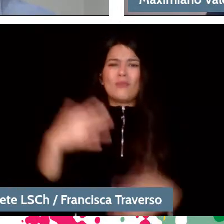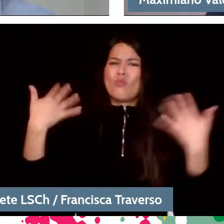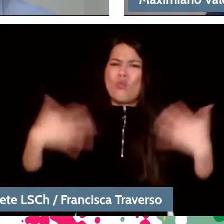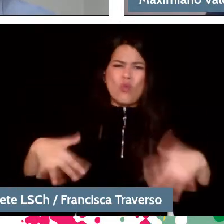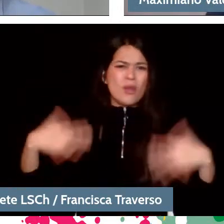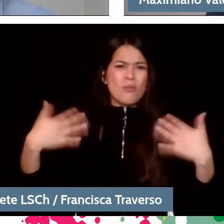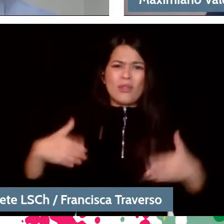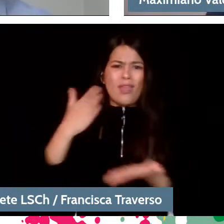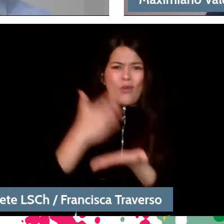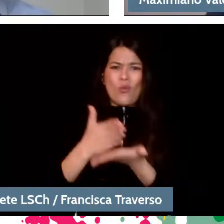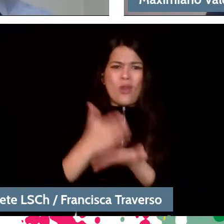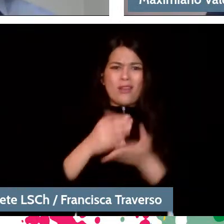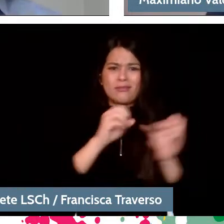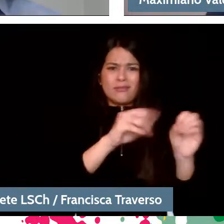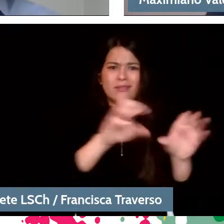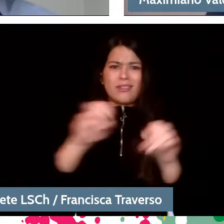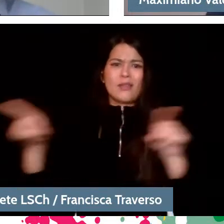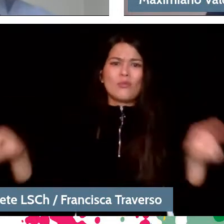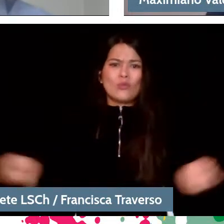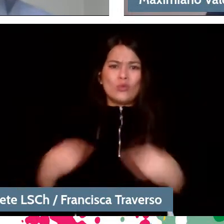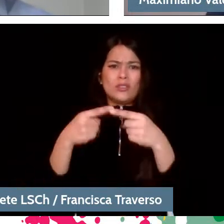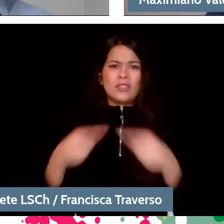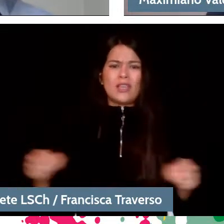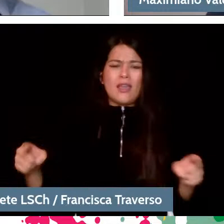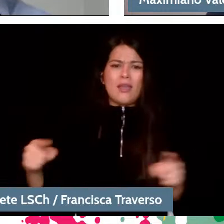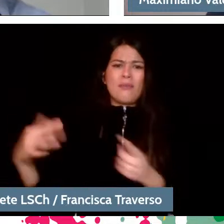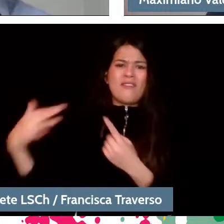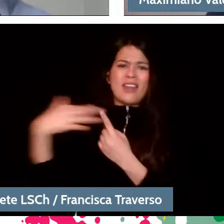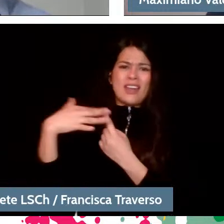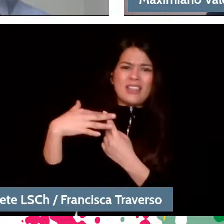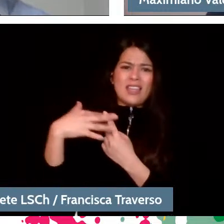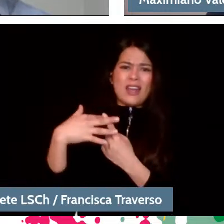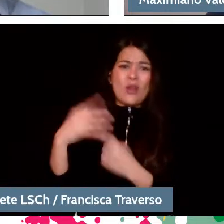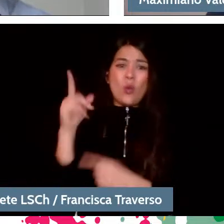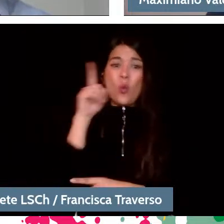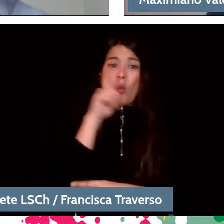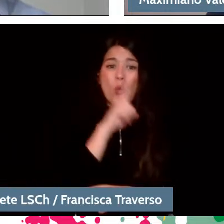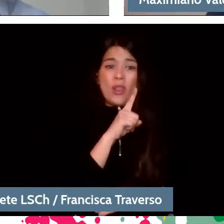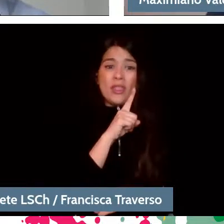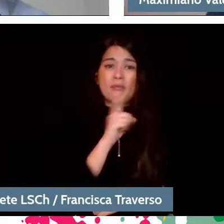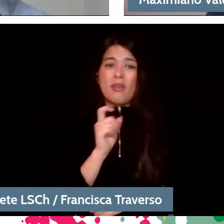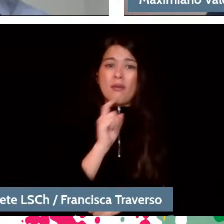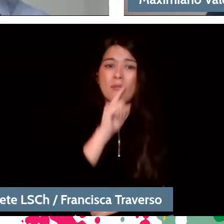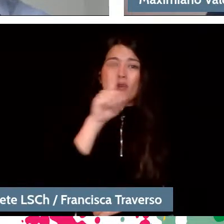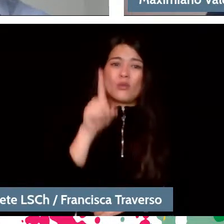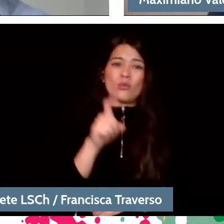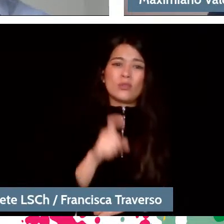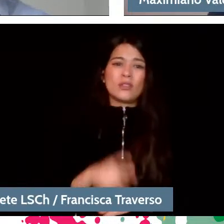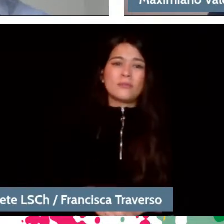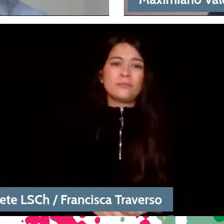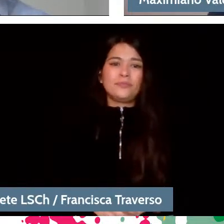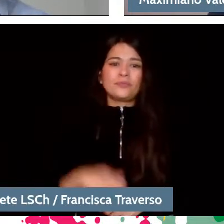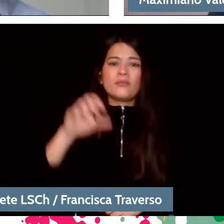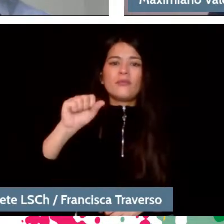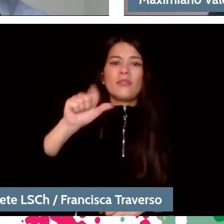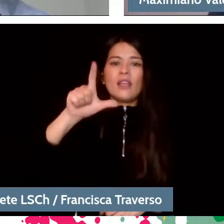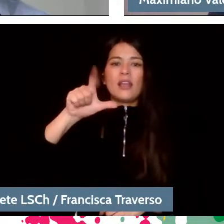Thanks, master. They're going to tell me off, but I'm going to try to fit in one last question. Alejandra Cantos asks us: